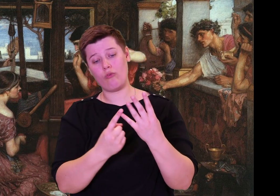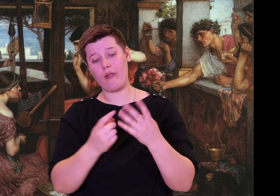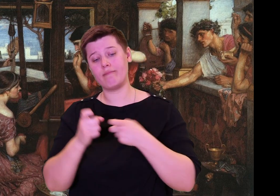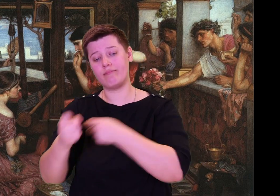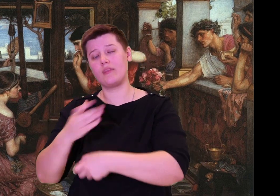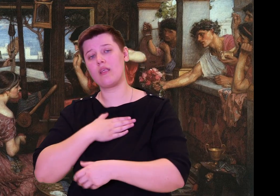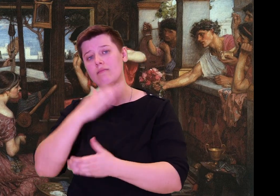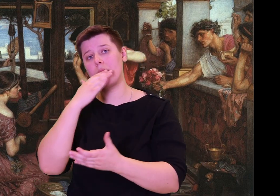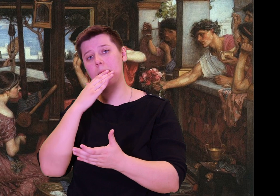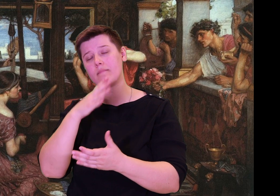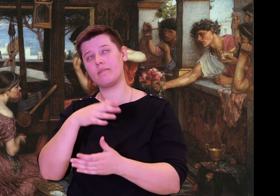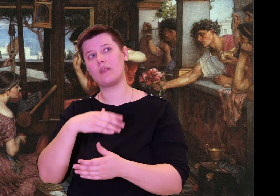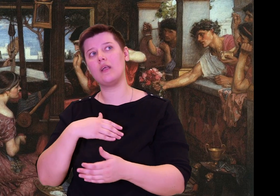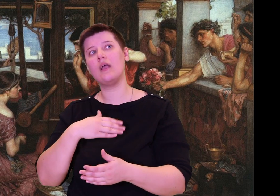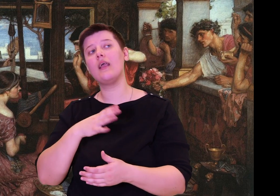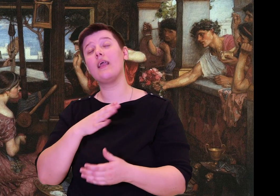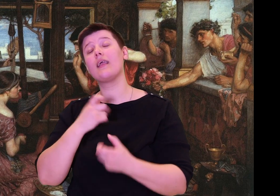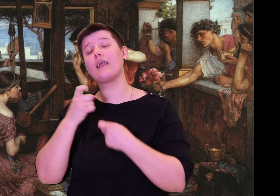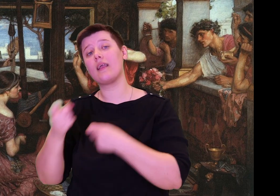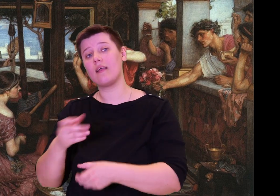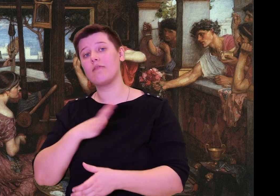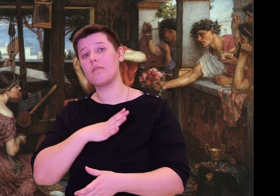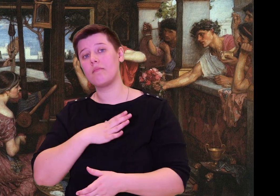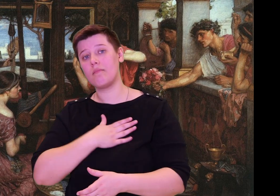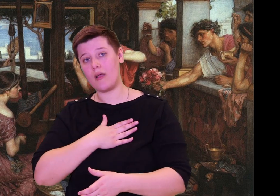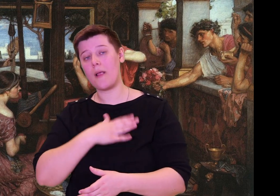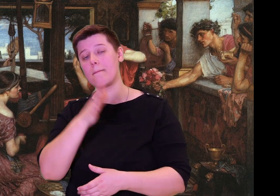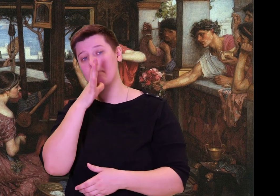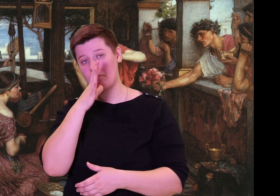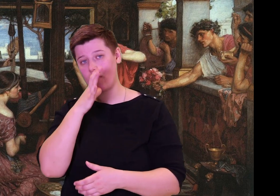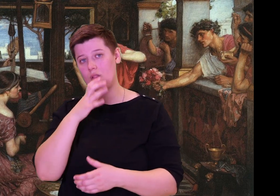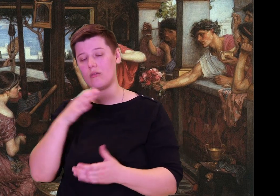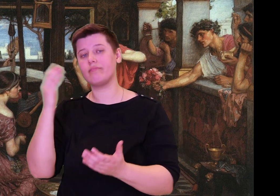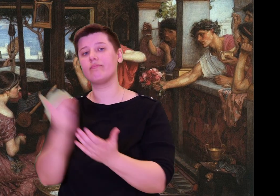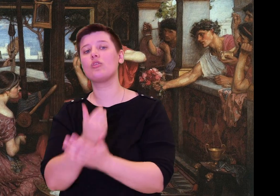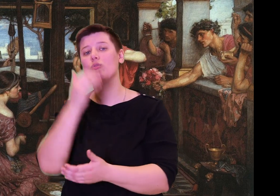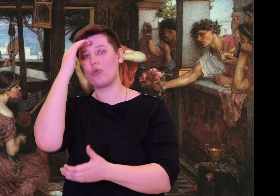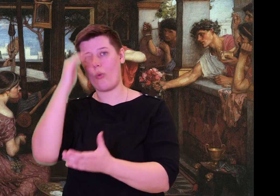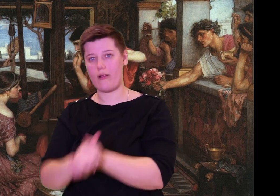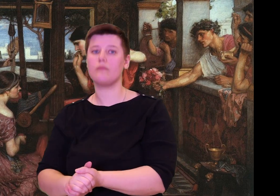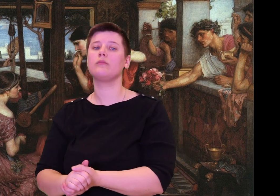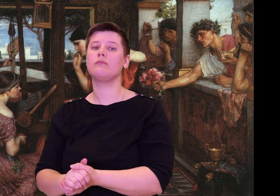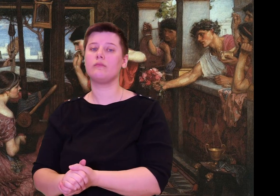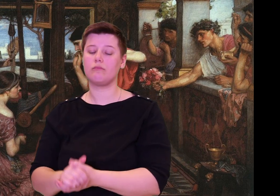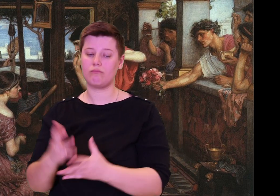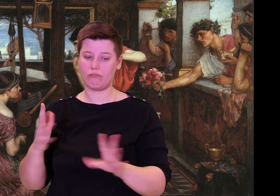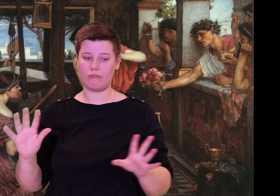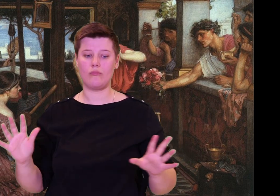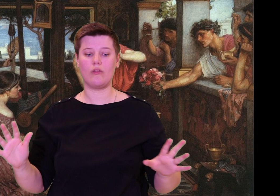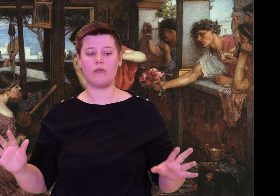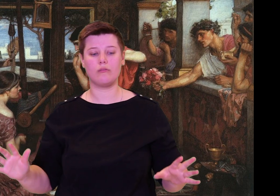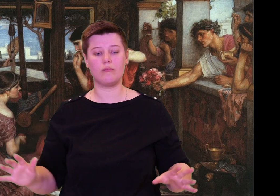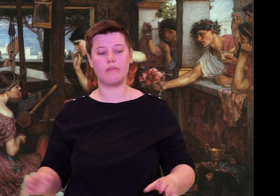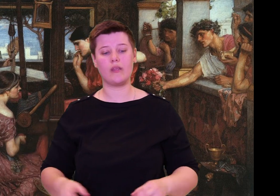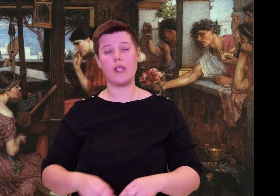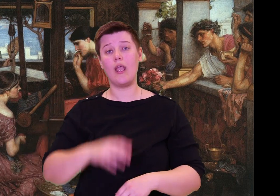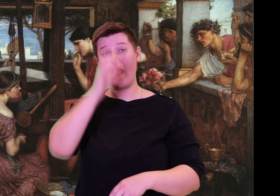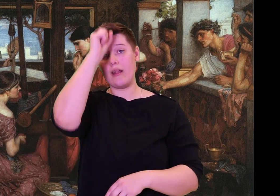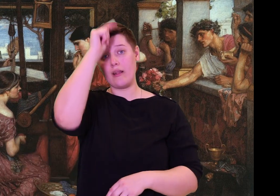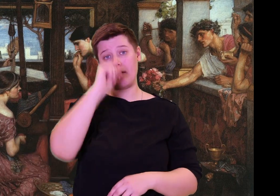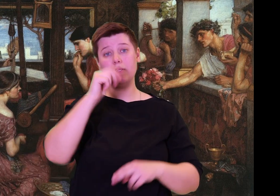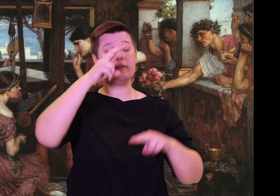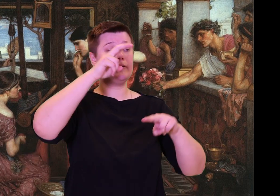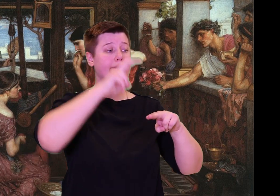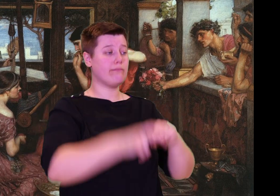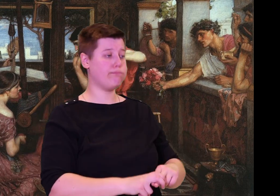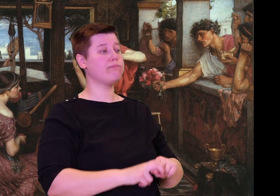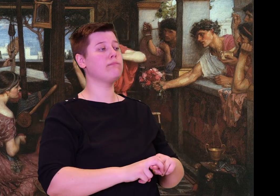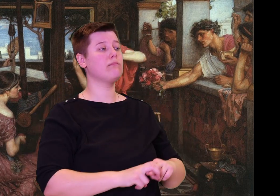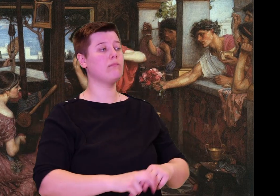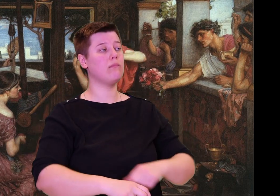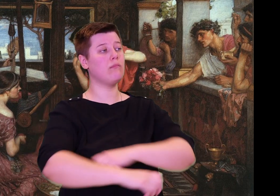The crowds broke up. The Ithacans went home; the suitors to Odysseus's palace.